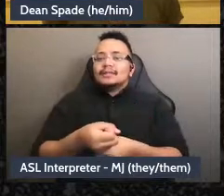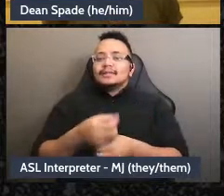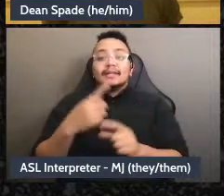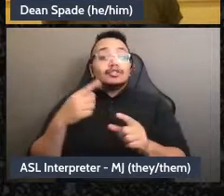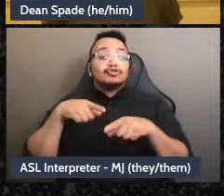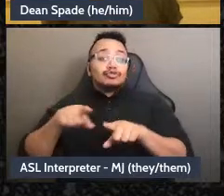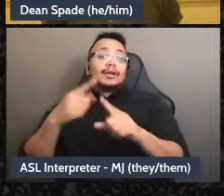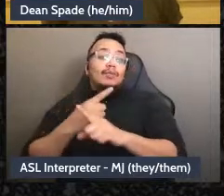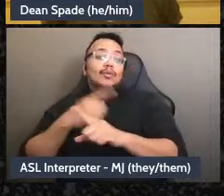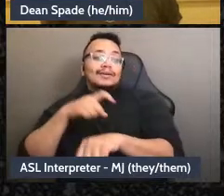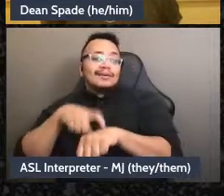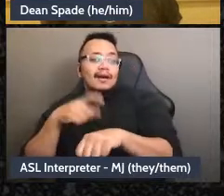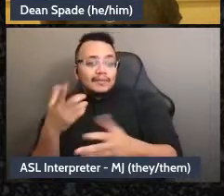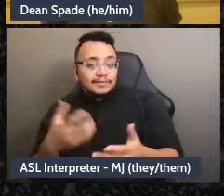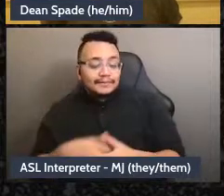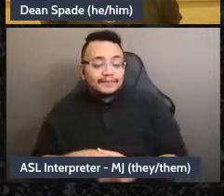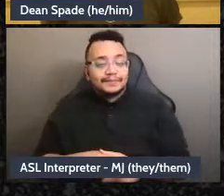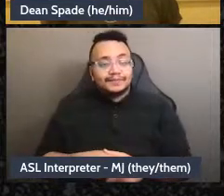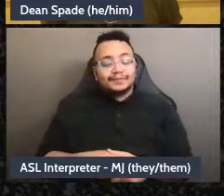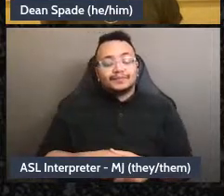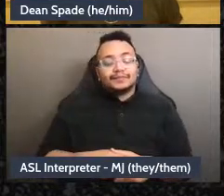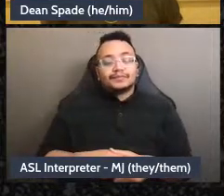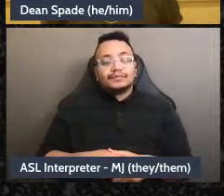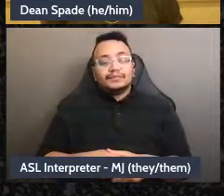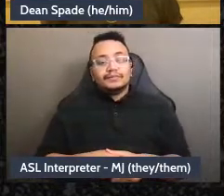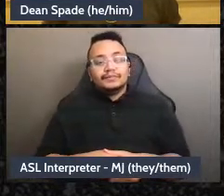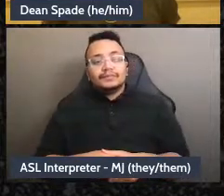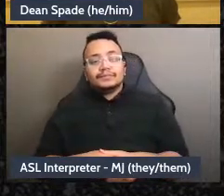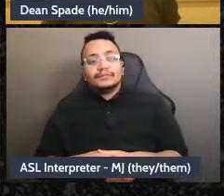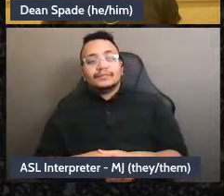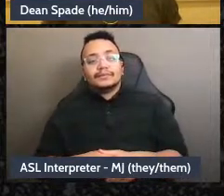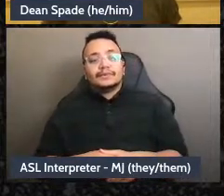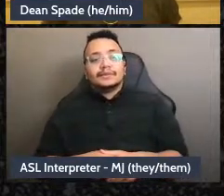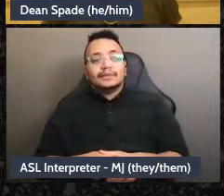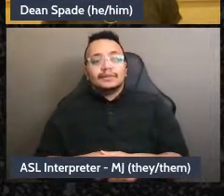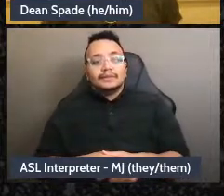“Oh I noticed that I'm, you know, feel really I’m trusting of everyone in this group,